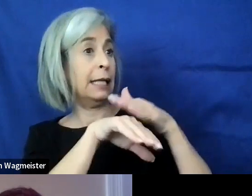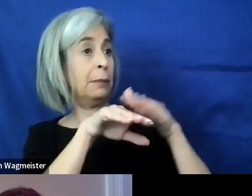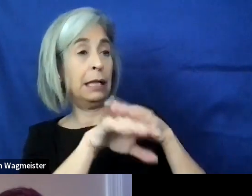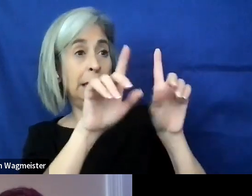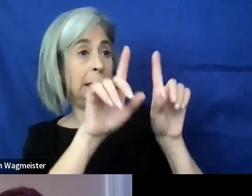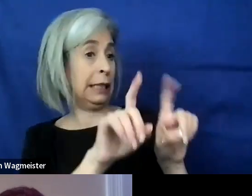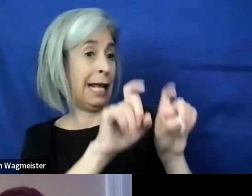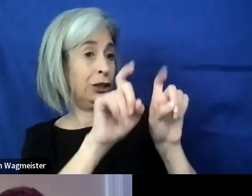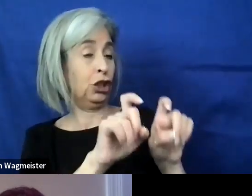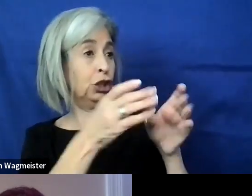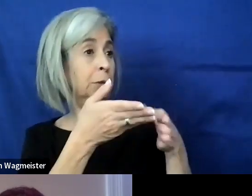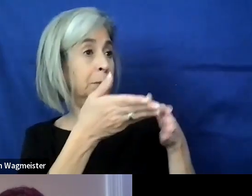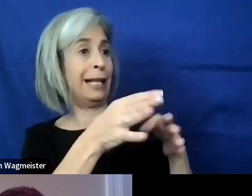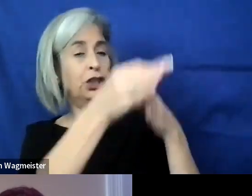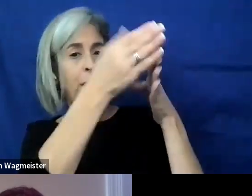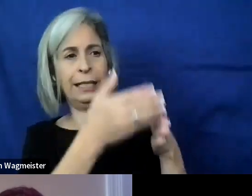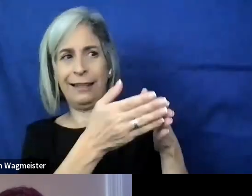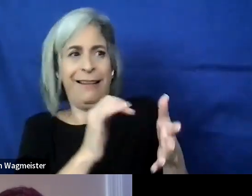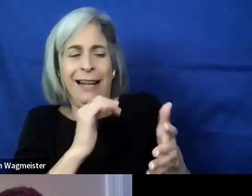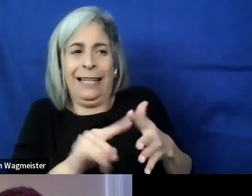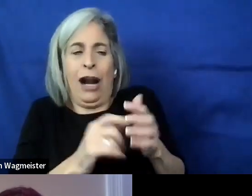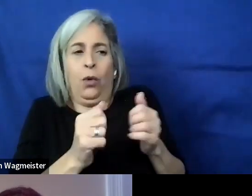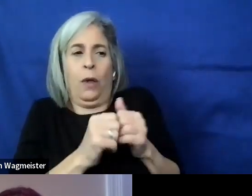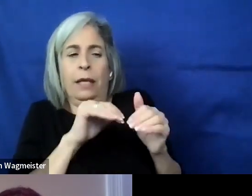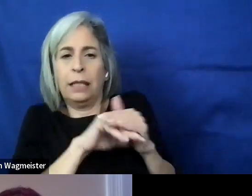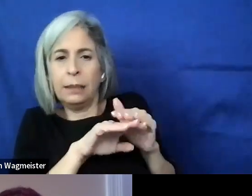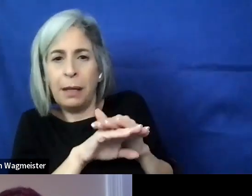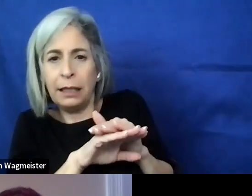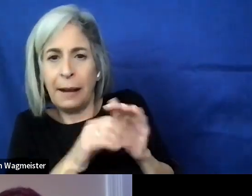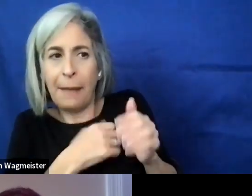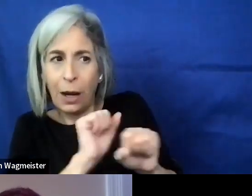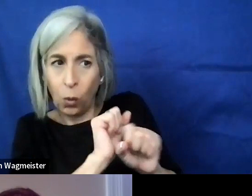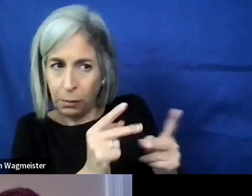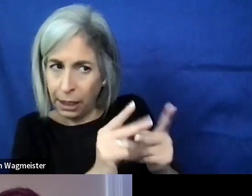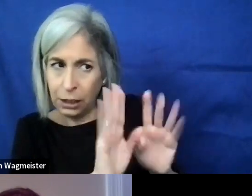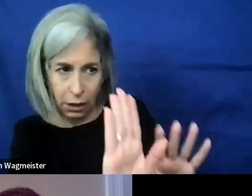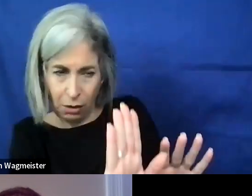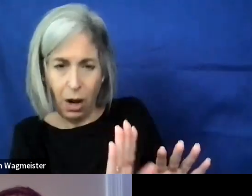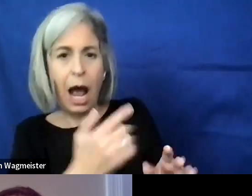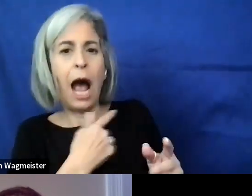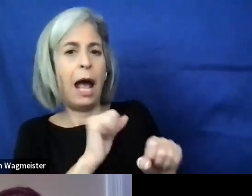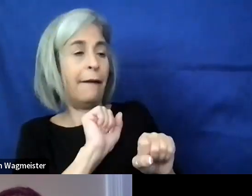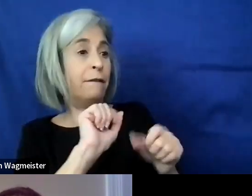I did not start with accessibility at my workplace. I was an accountant.